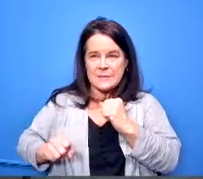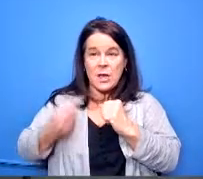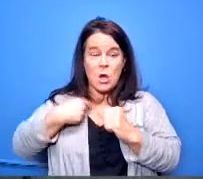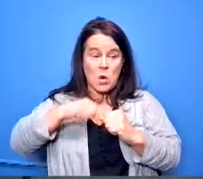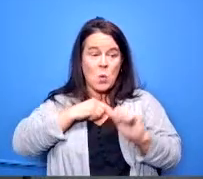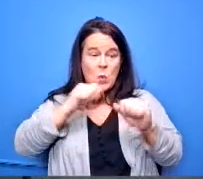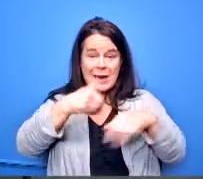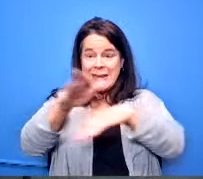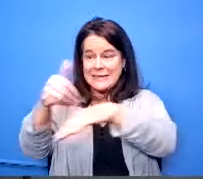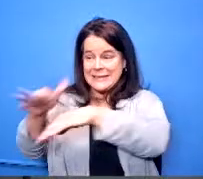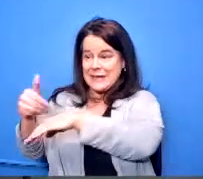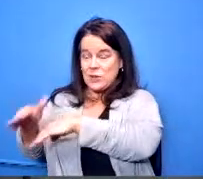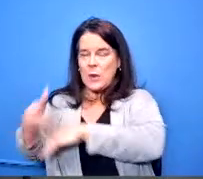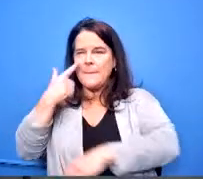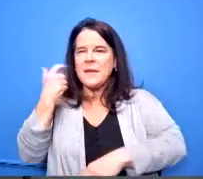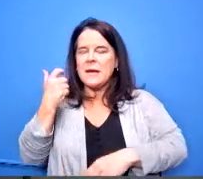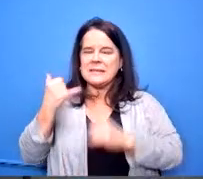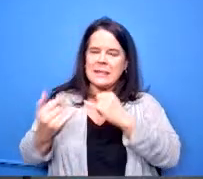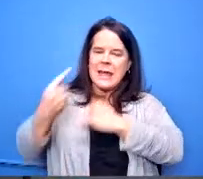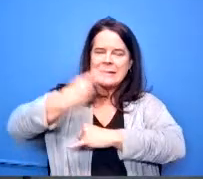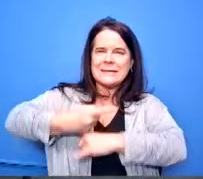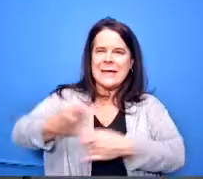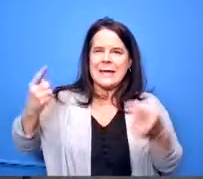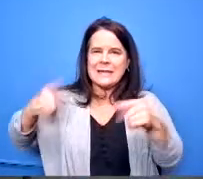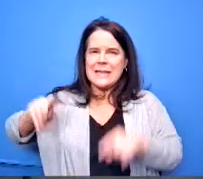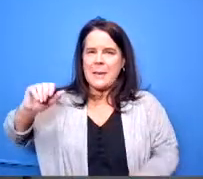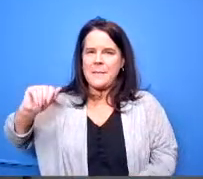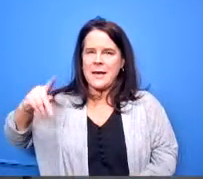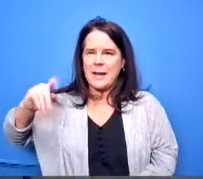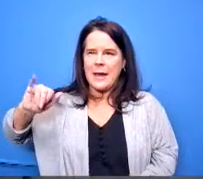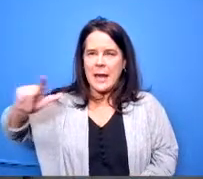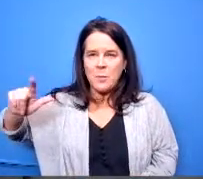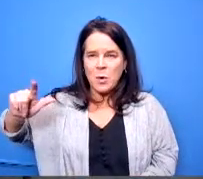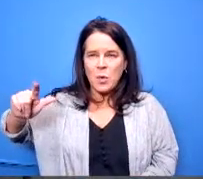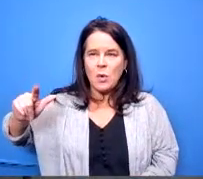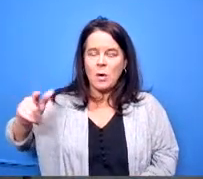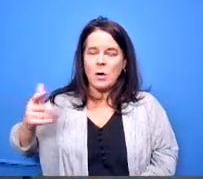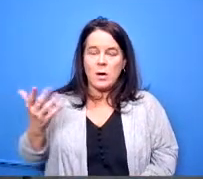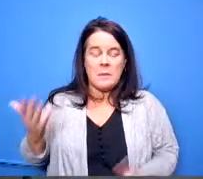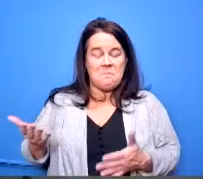the deadline was coming up in april just a little blurb or something for us to get out